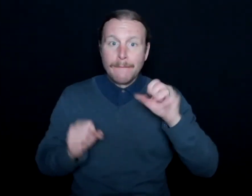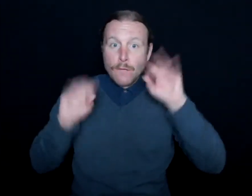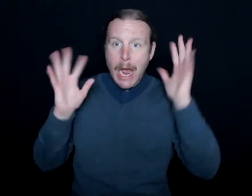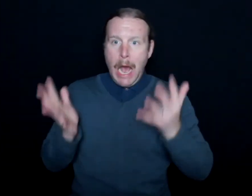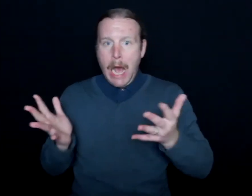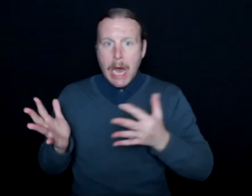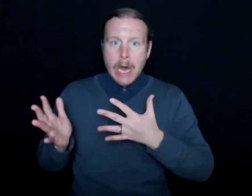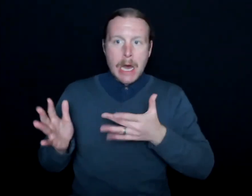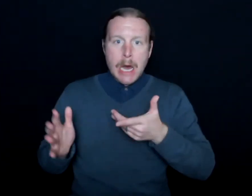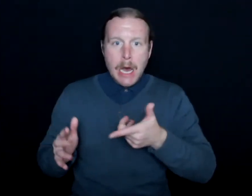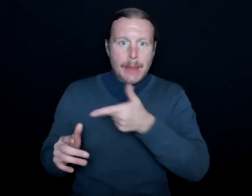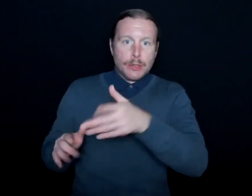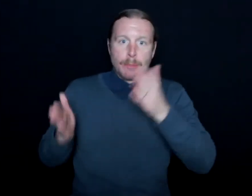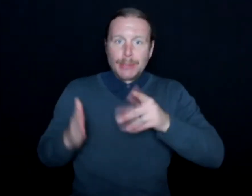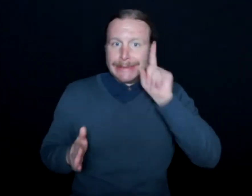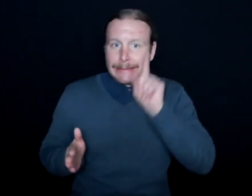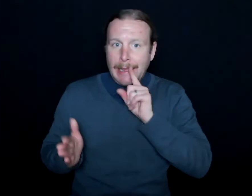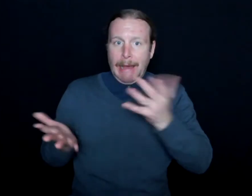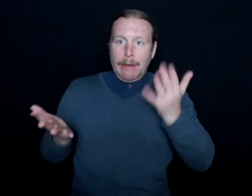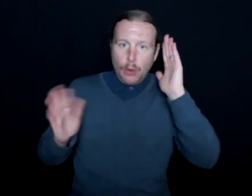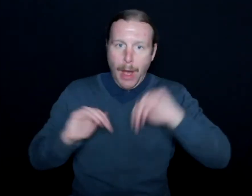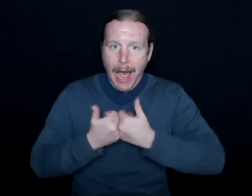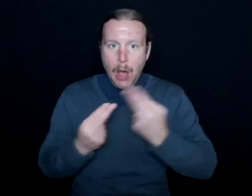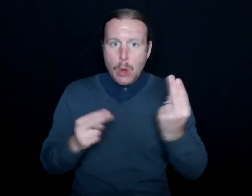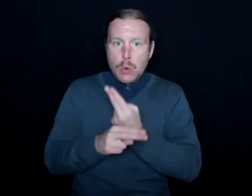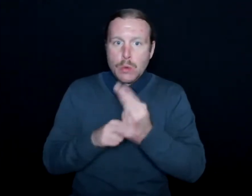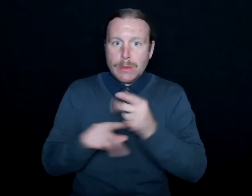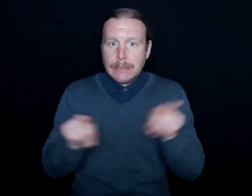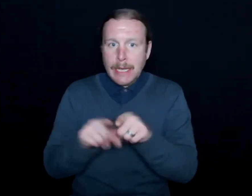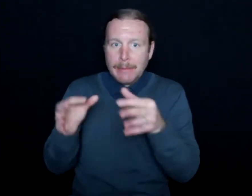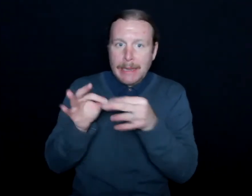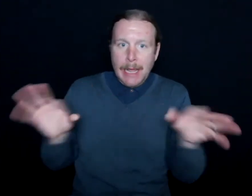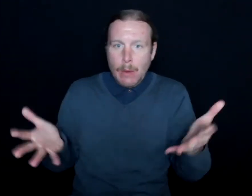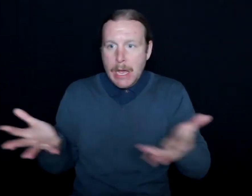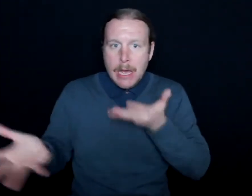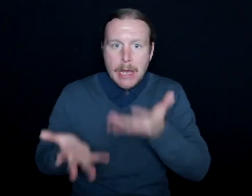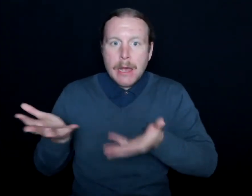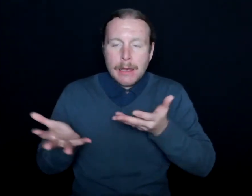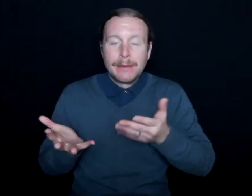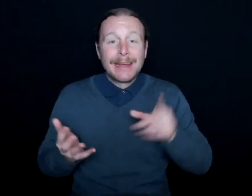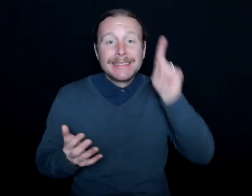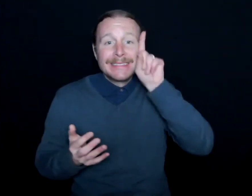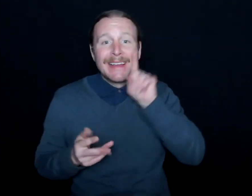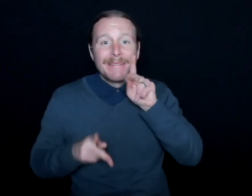this person isn't using the same language as I am? And deaf people can pick up on that.